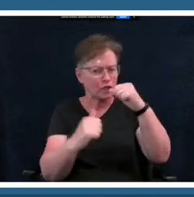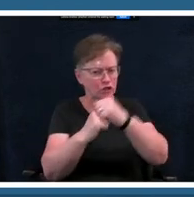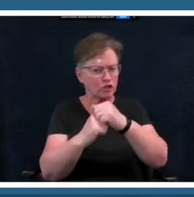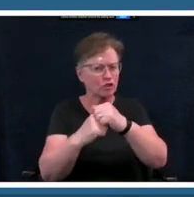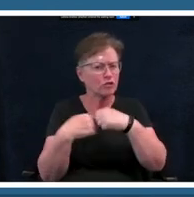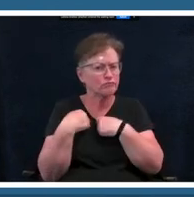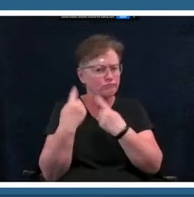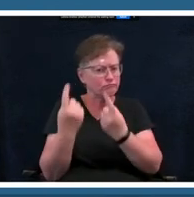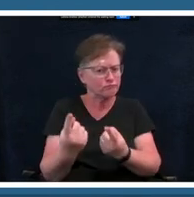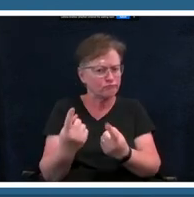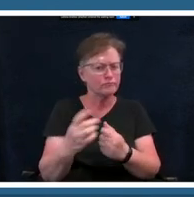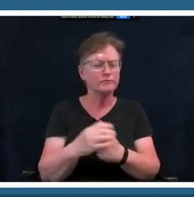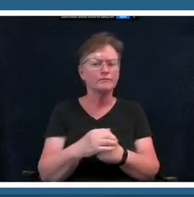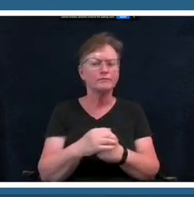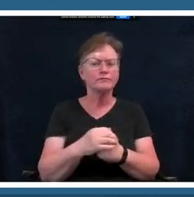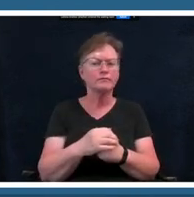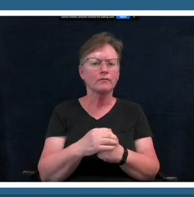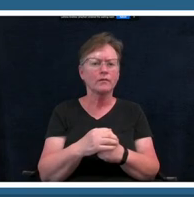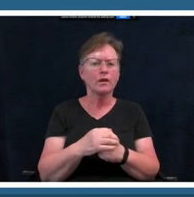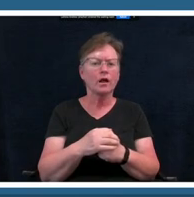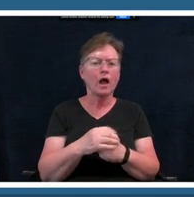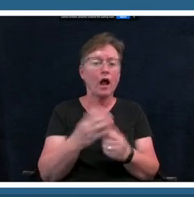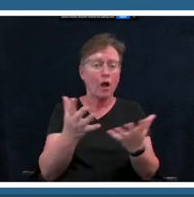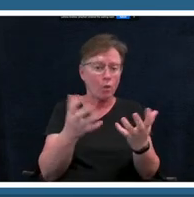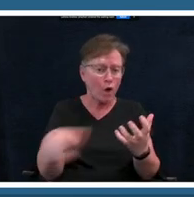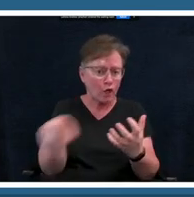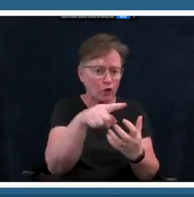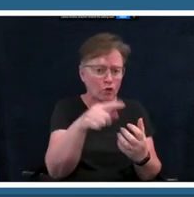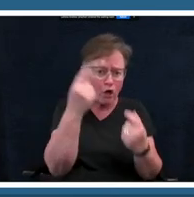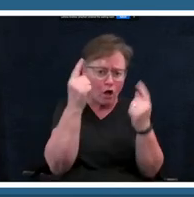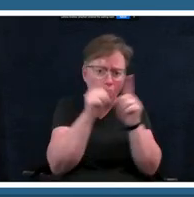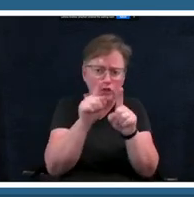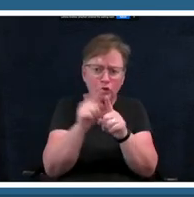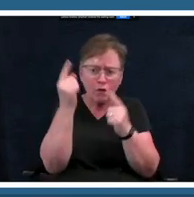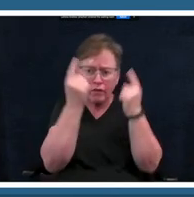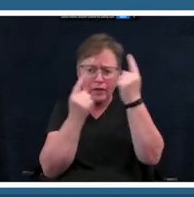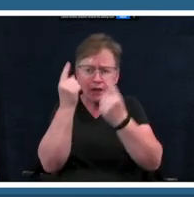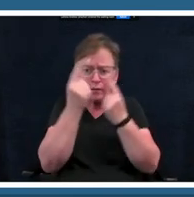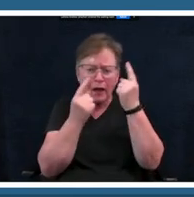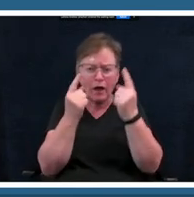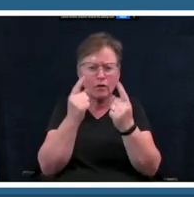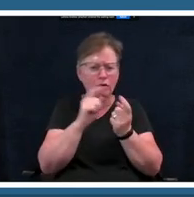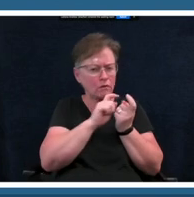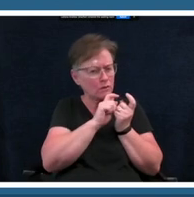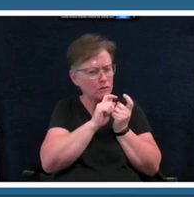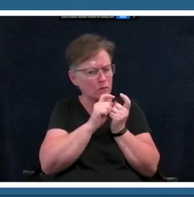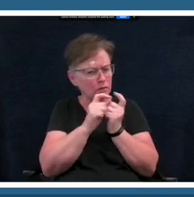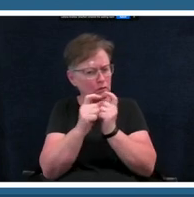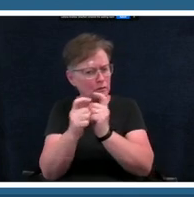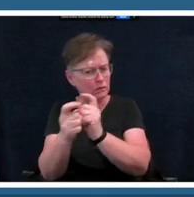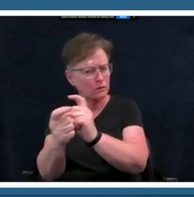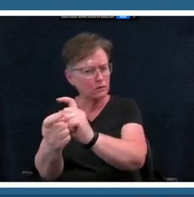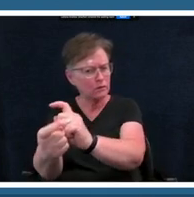um also be able to kind of think about how this has evolved if you want to